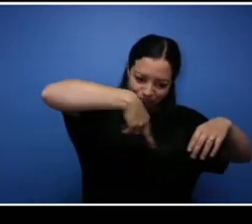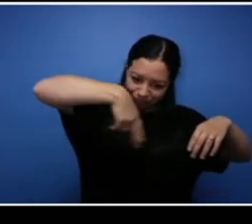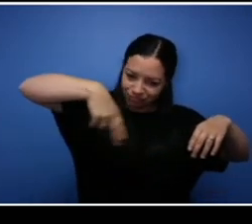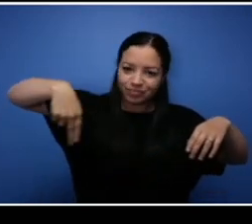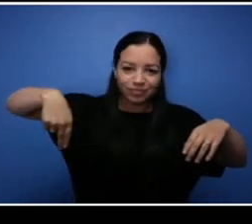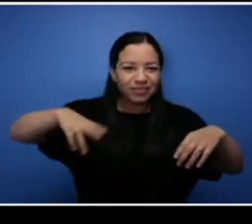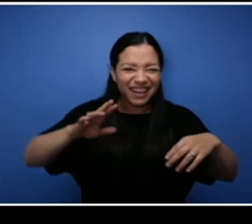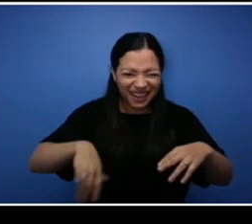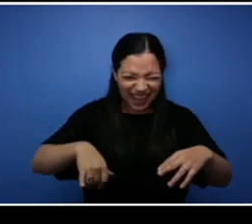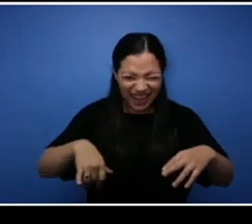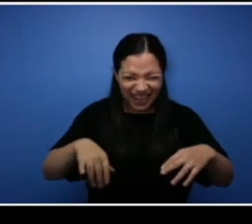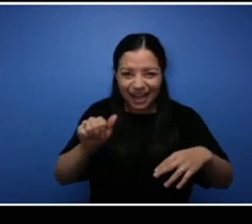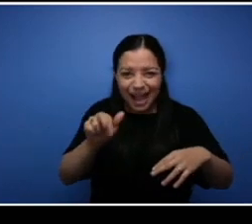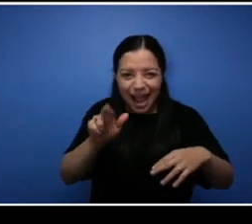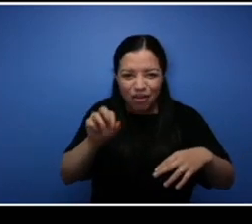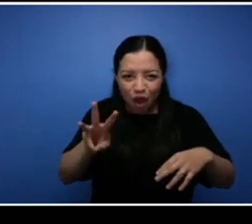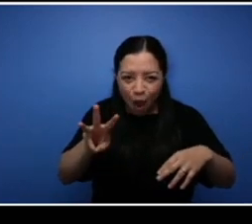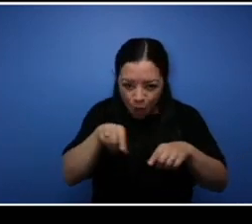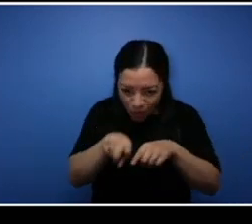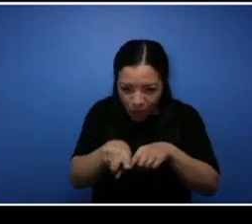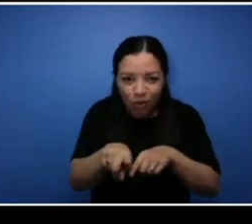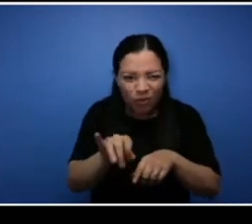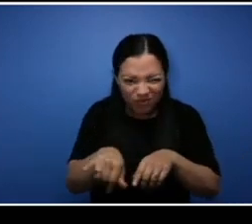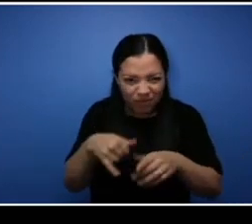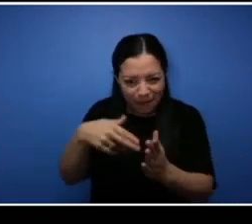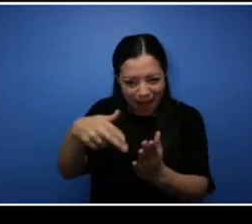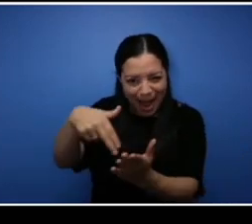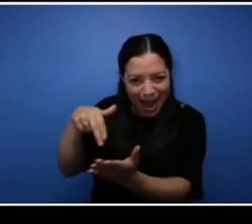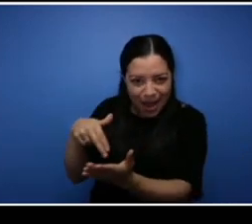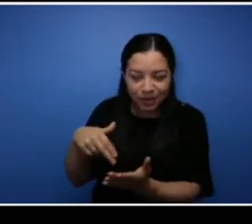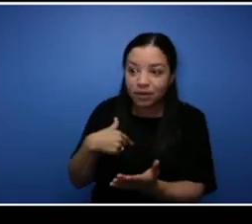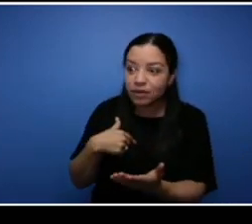know what I lost a major tender I said you know what I'm going to bid this contract.